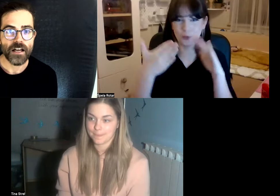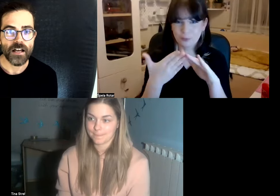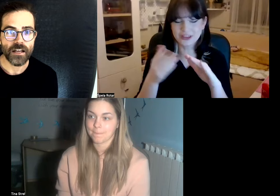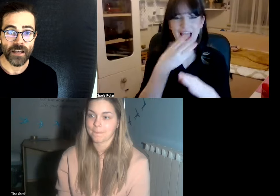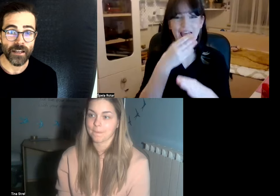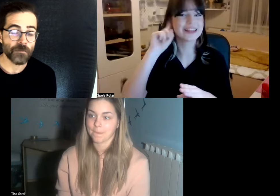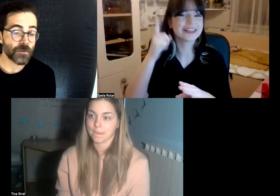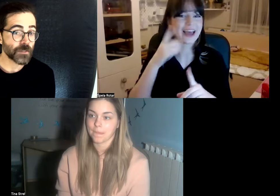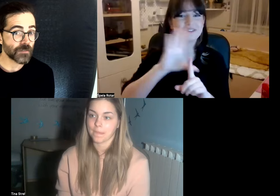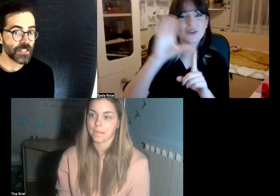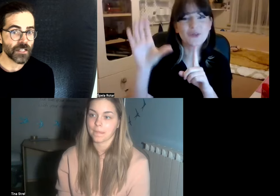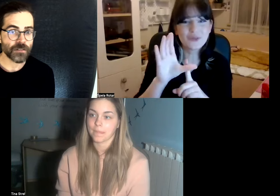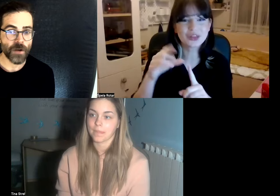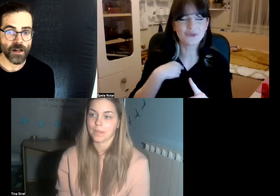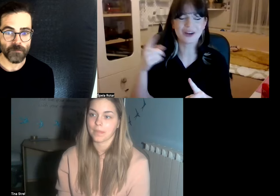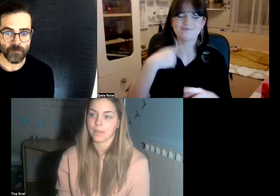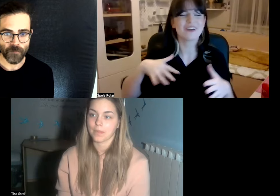this is my sign name